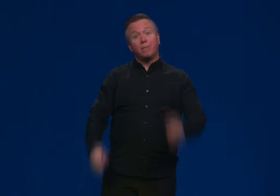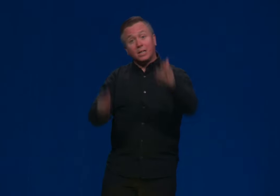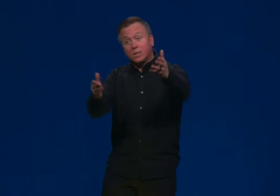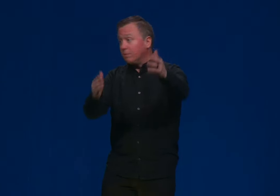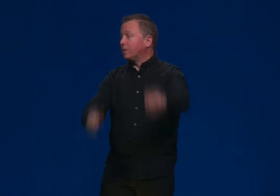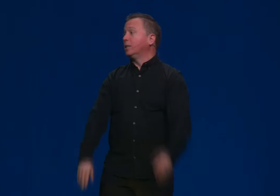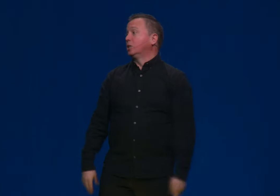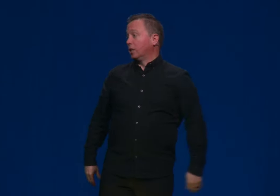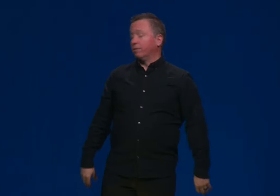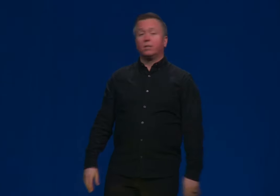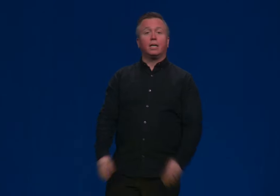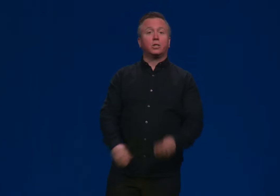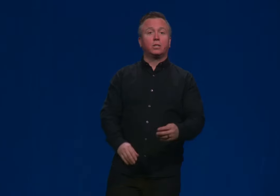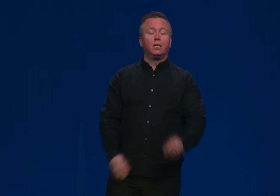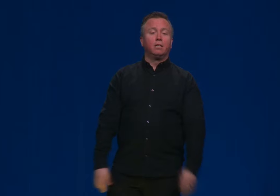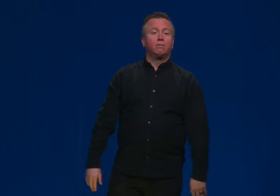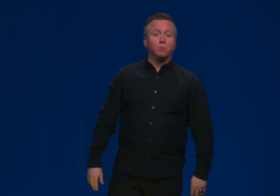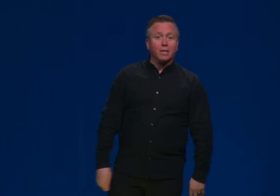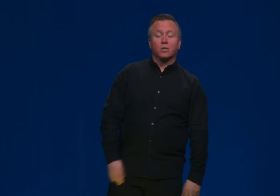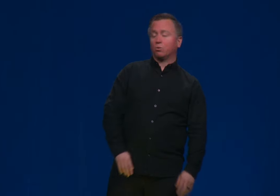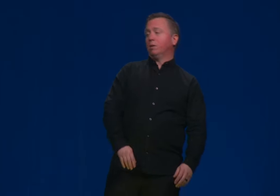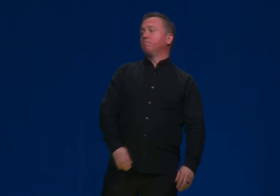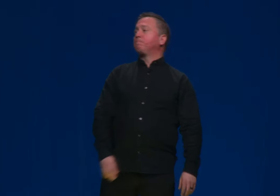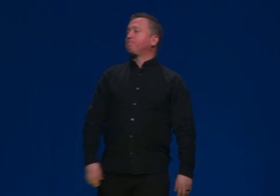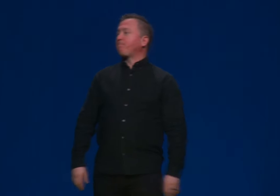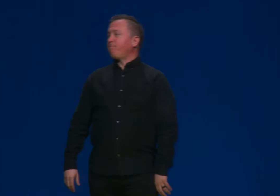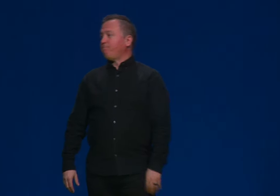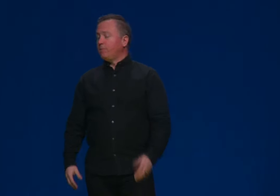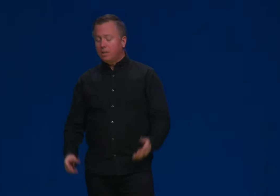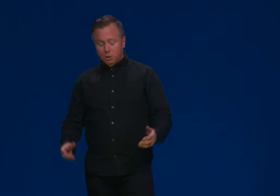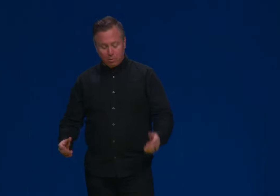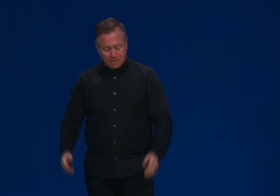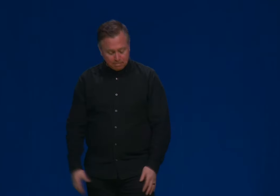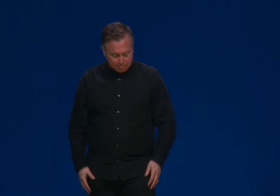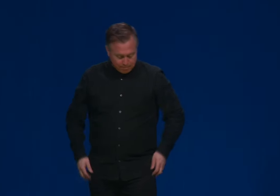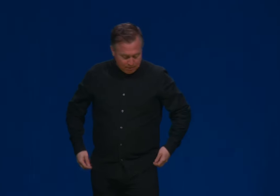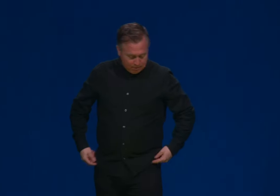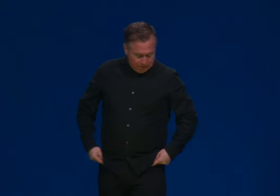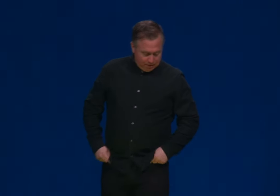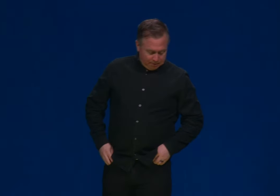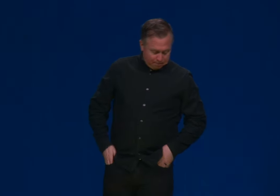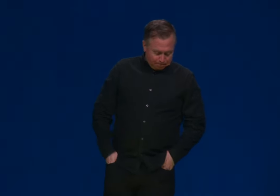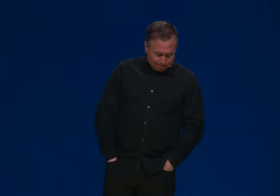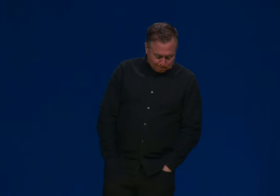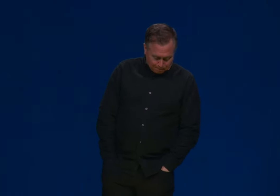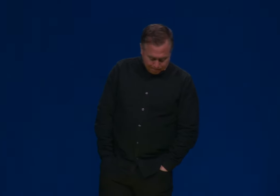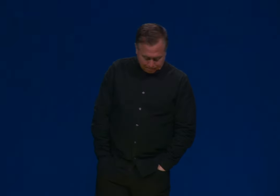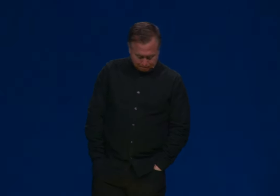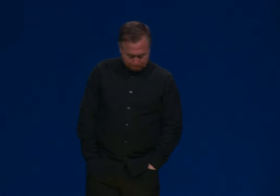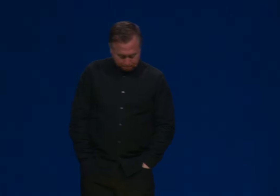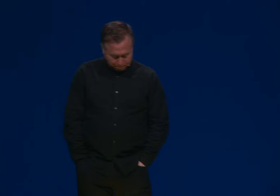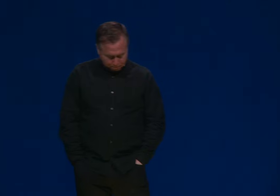That's the invitation given to us from Genesis one. Let's pray.